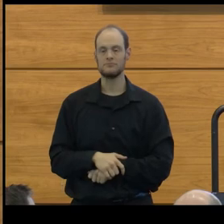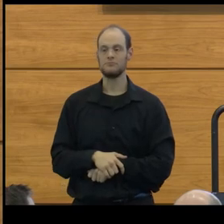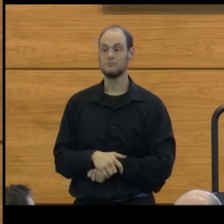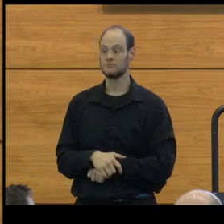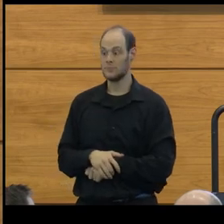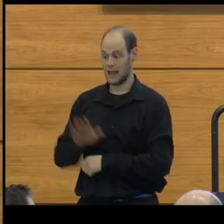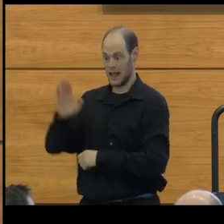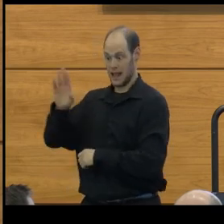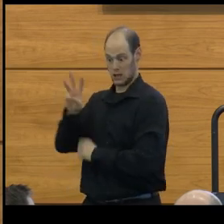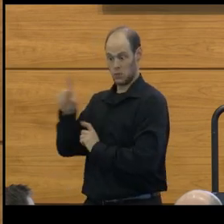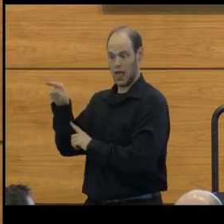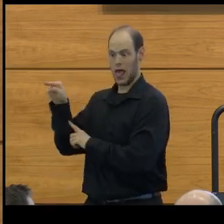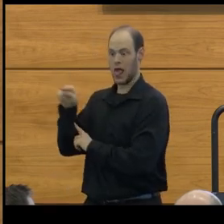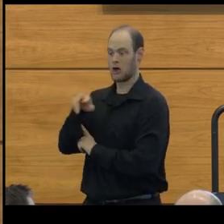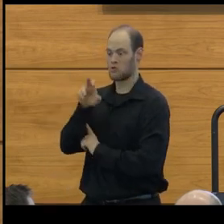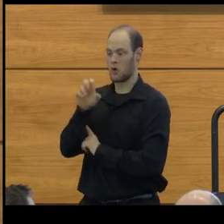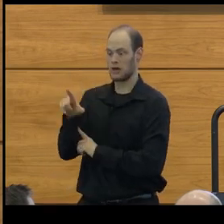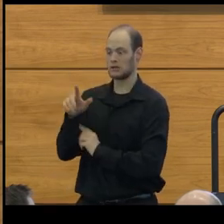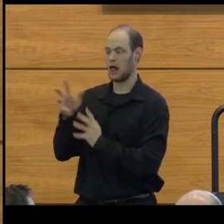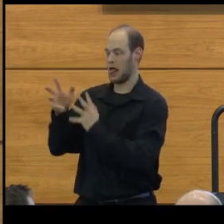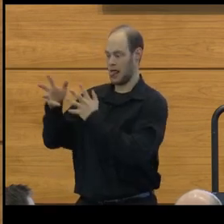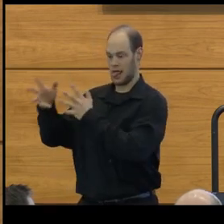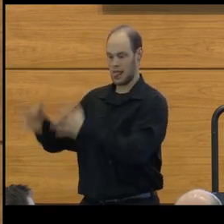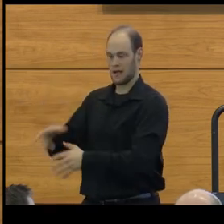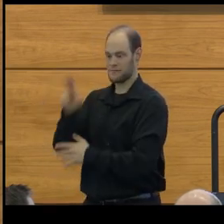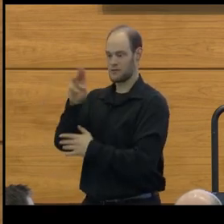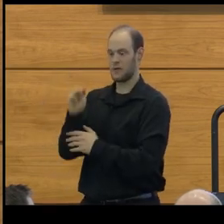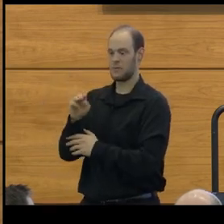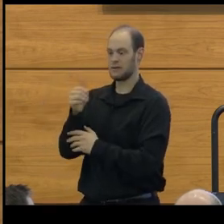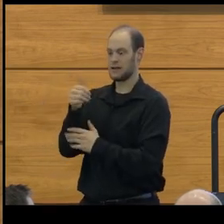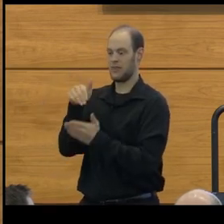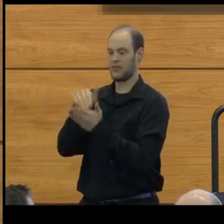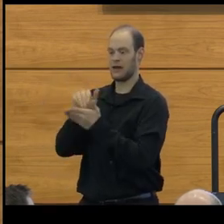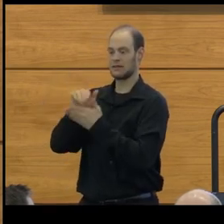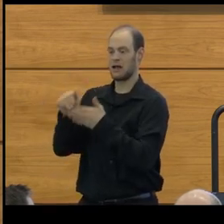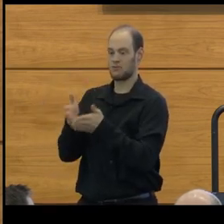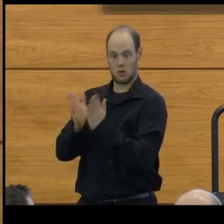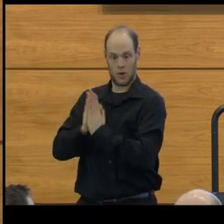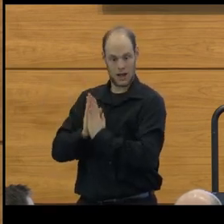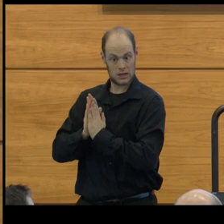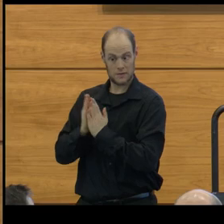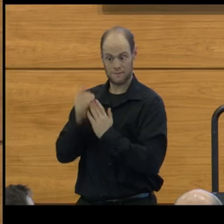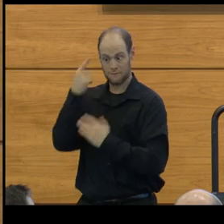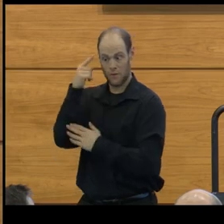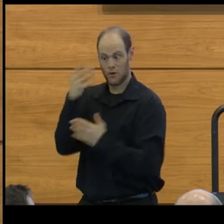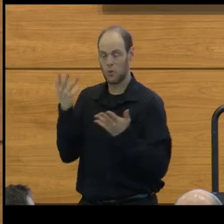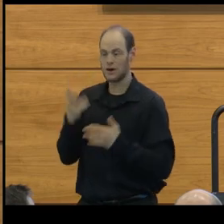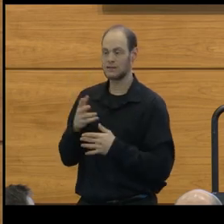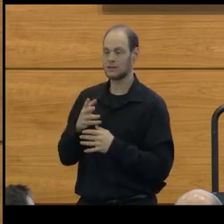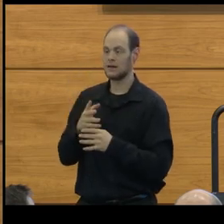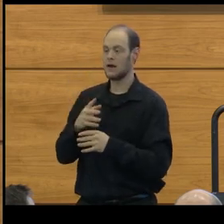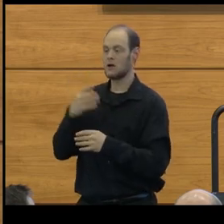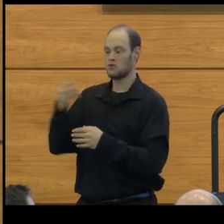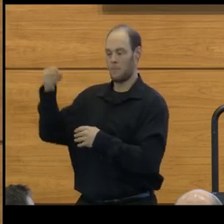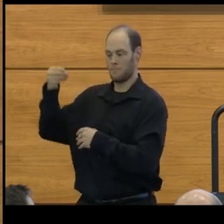In his will, Henry Russell left the university a $10,000 request to create an endowment fund.